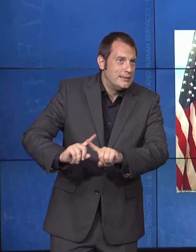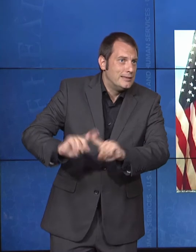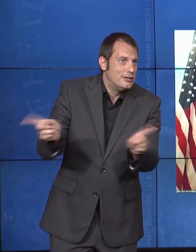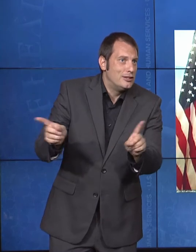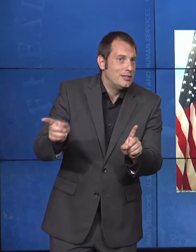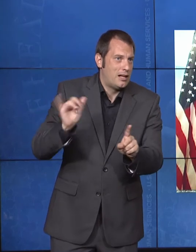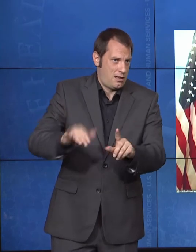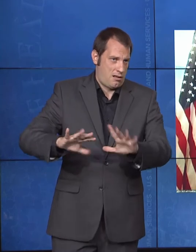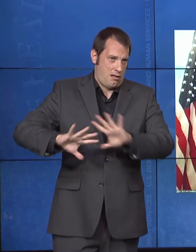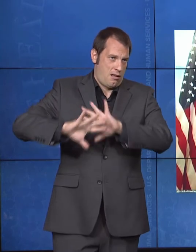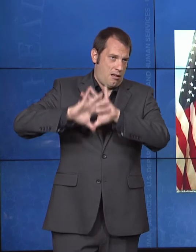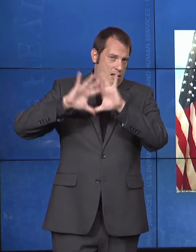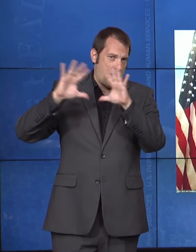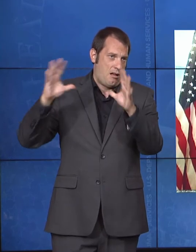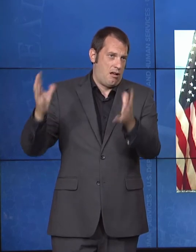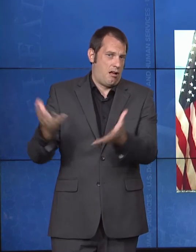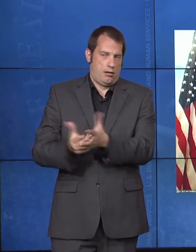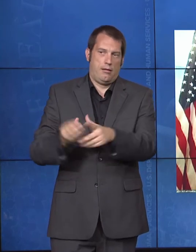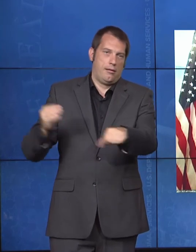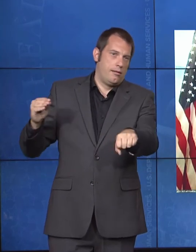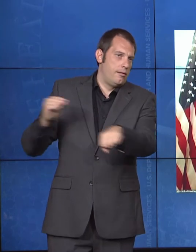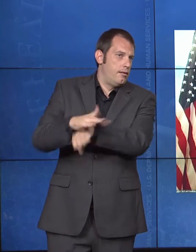economic adversity in poor social conditions.